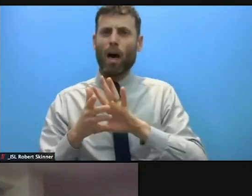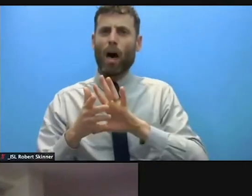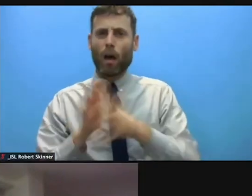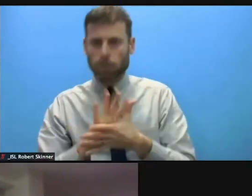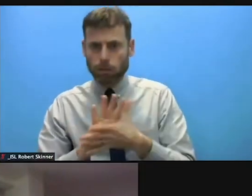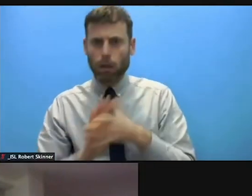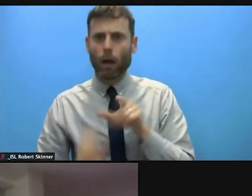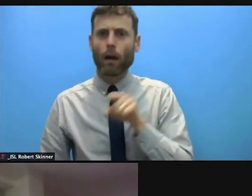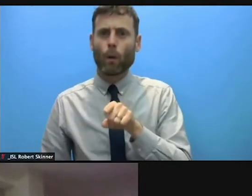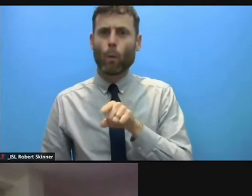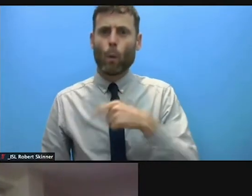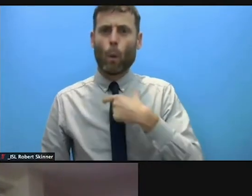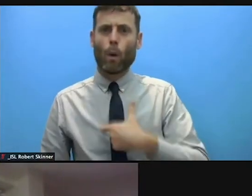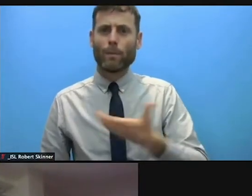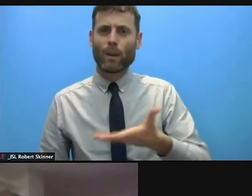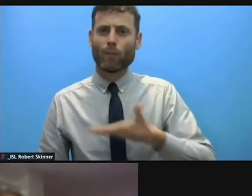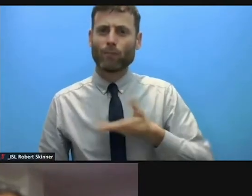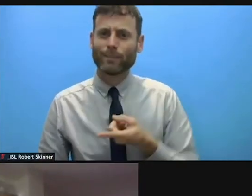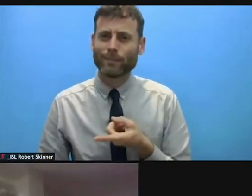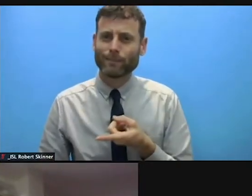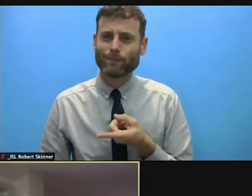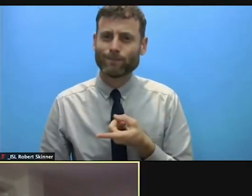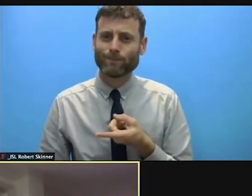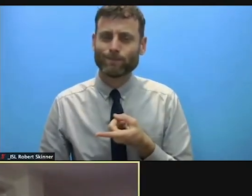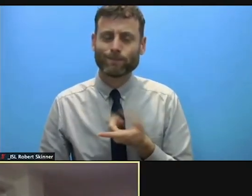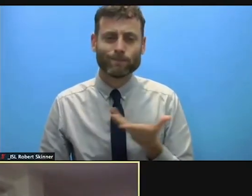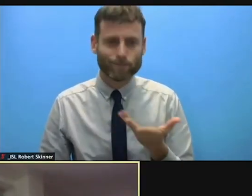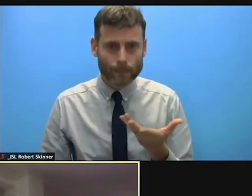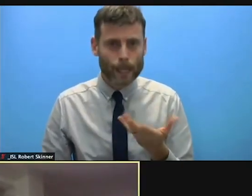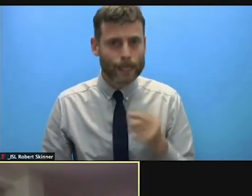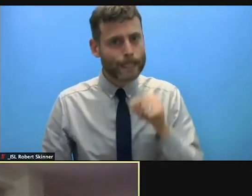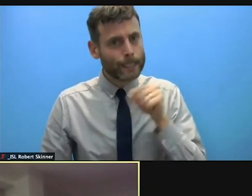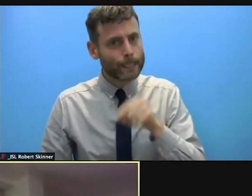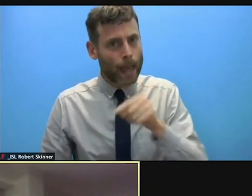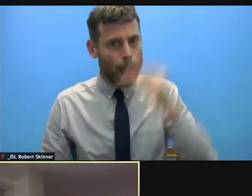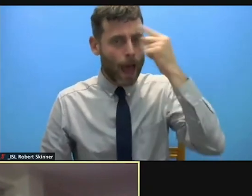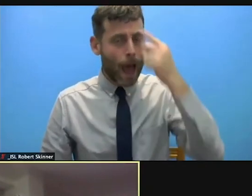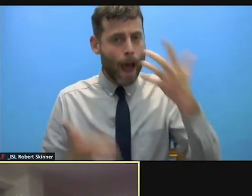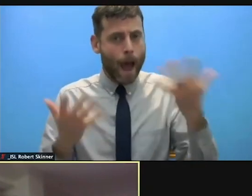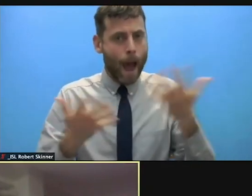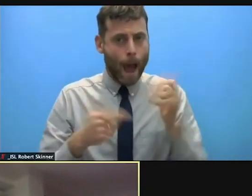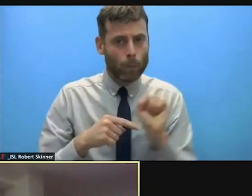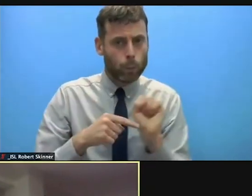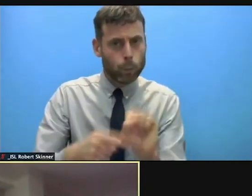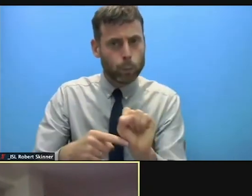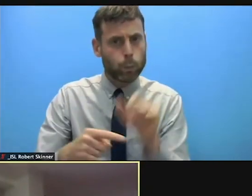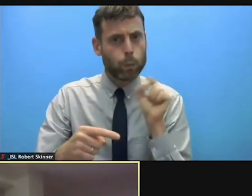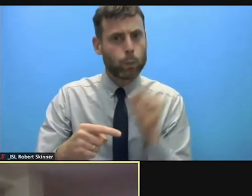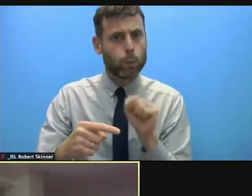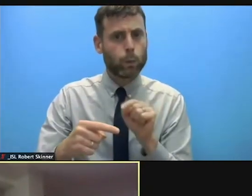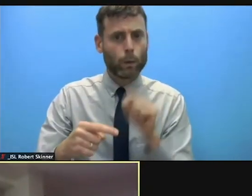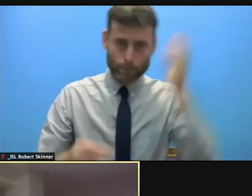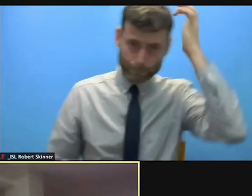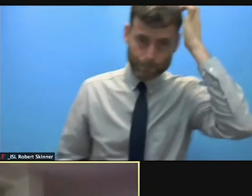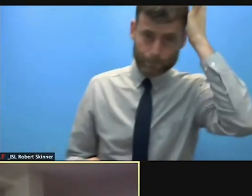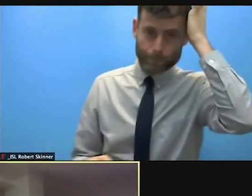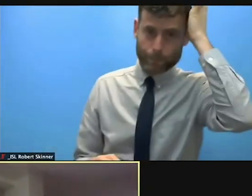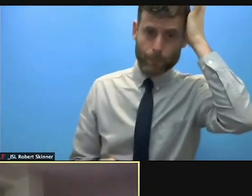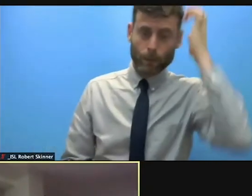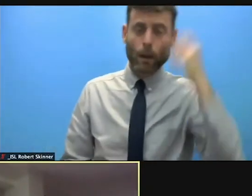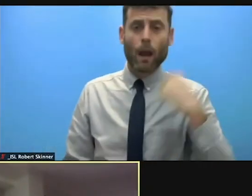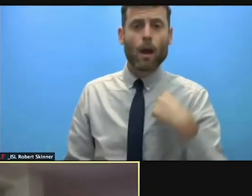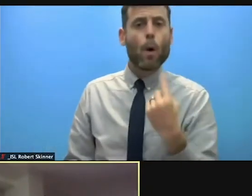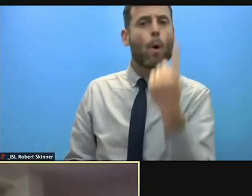Please. And just one last line. In all of these you were asking a while